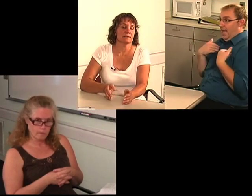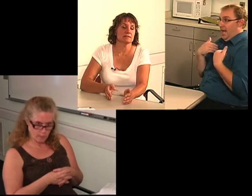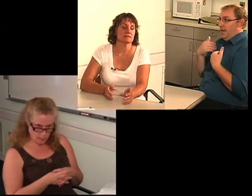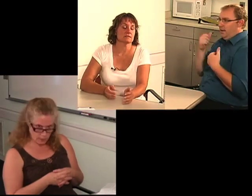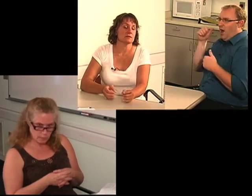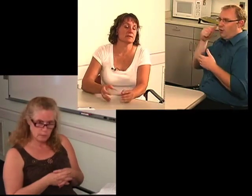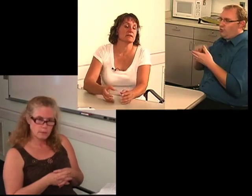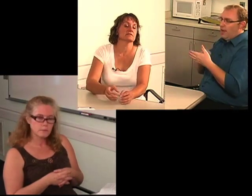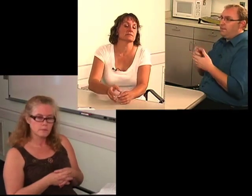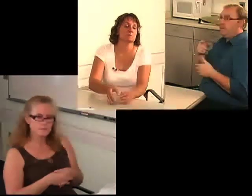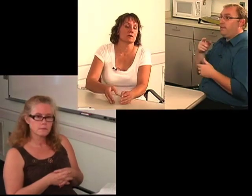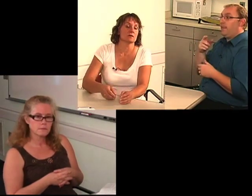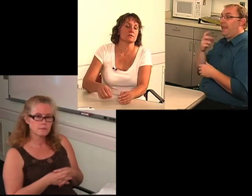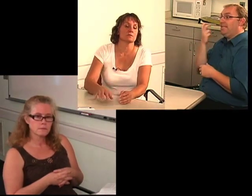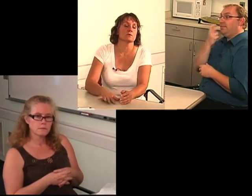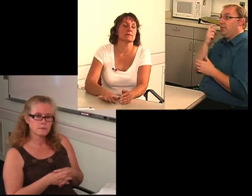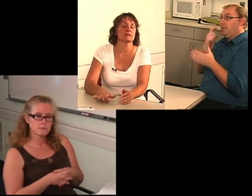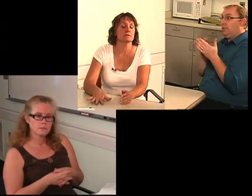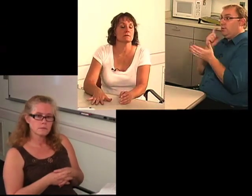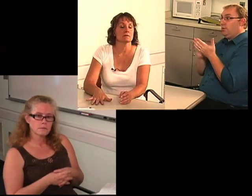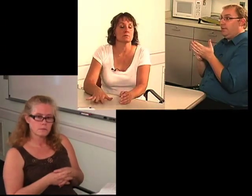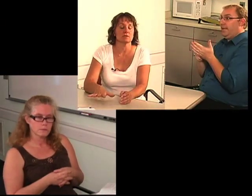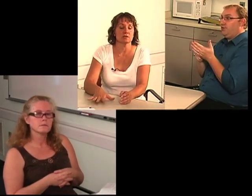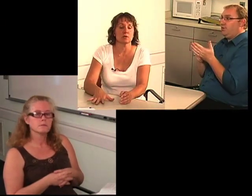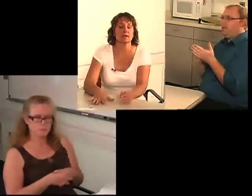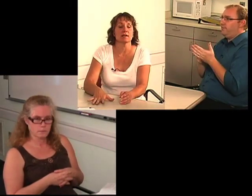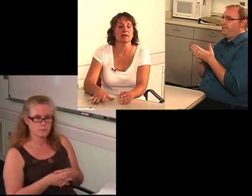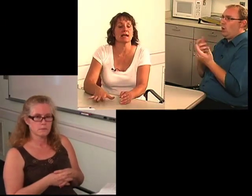the speech discrimination part, a woman was doing it,